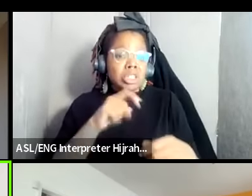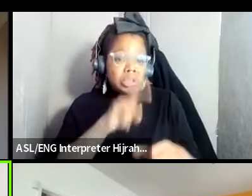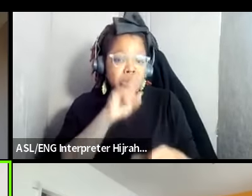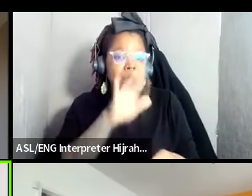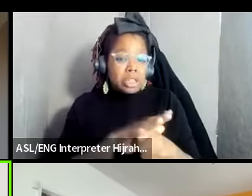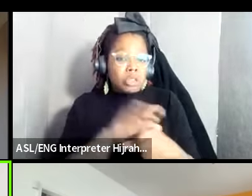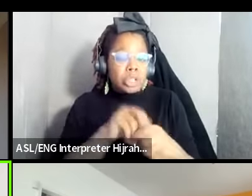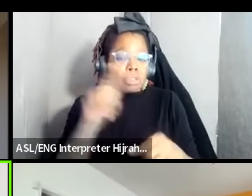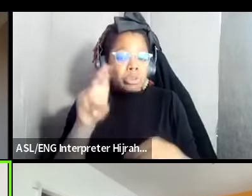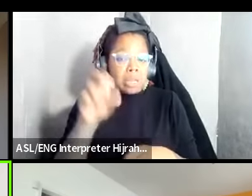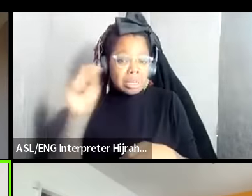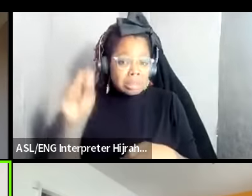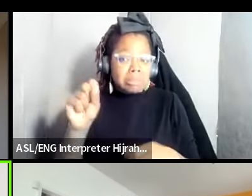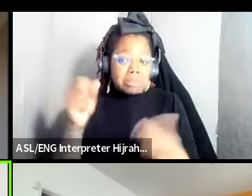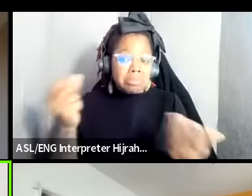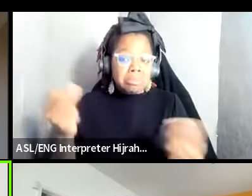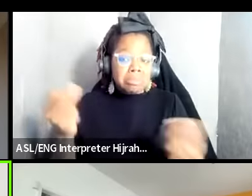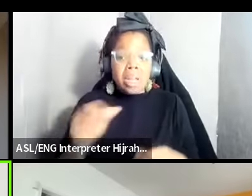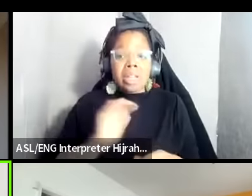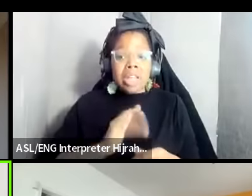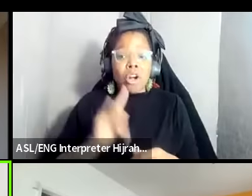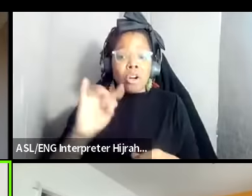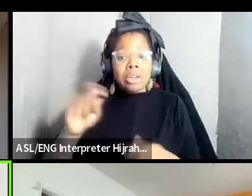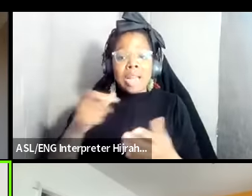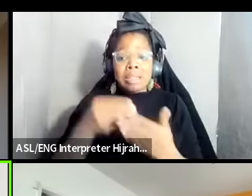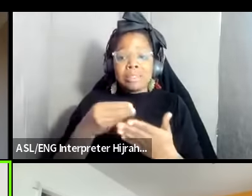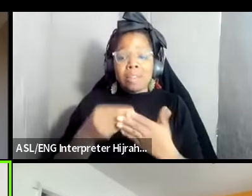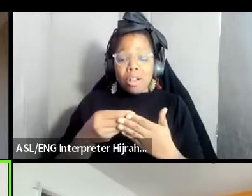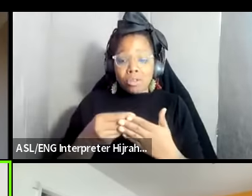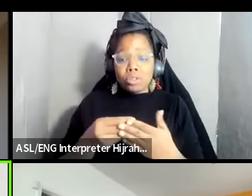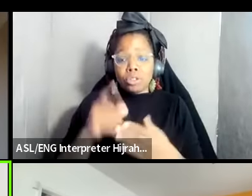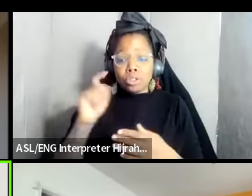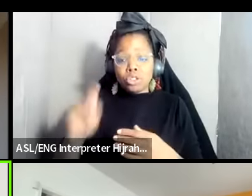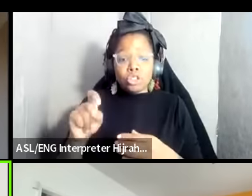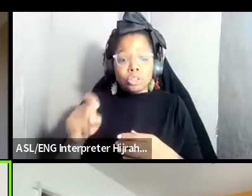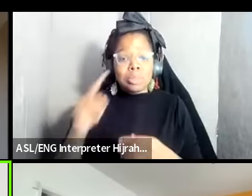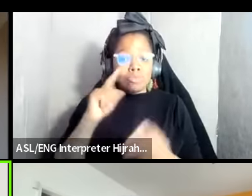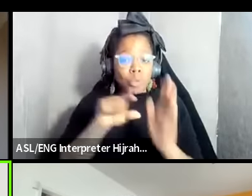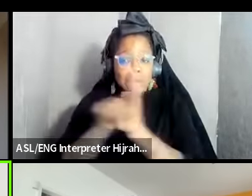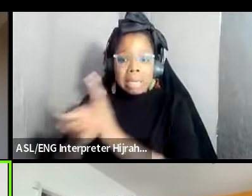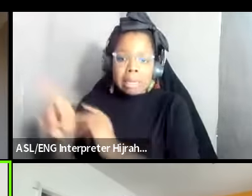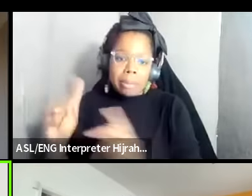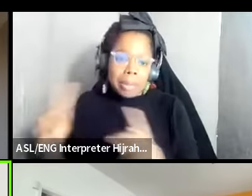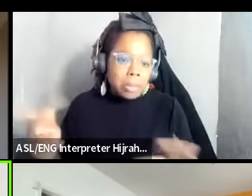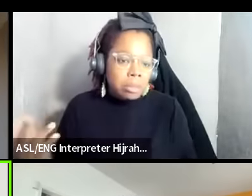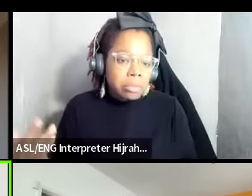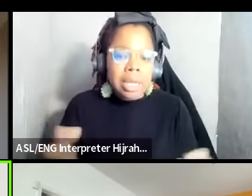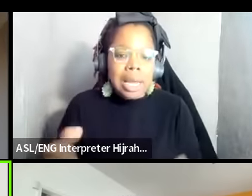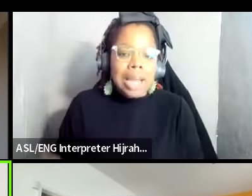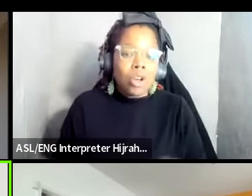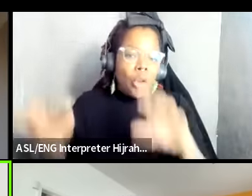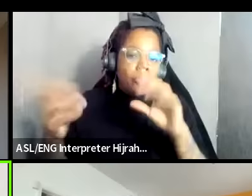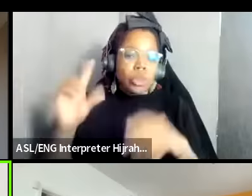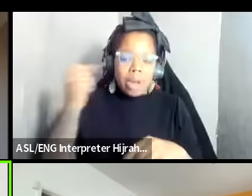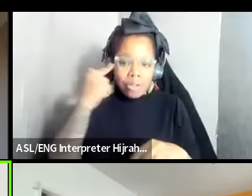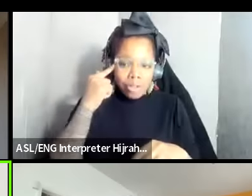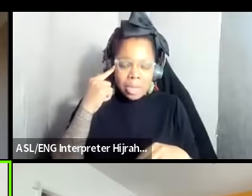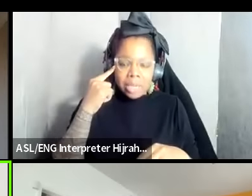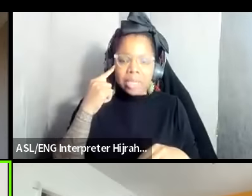tax dollars um are going towards killing people right and overthrowing governments the other thing